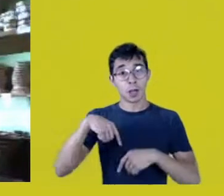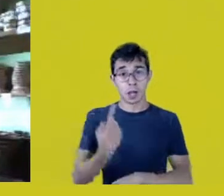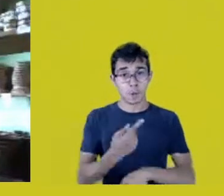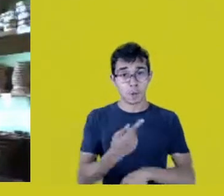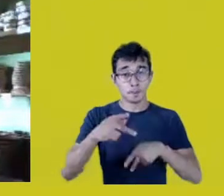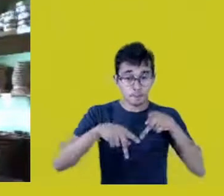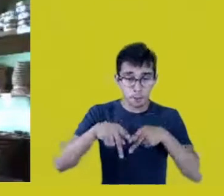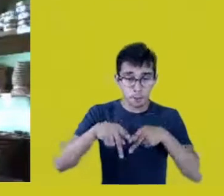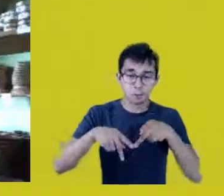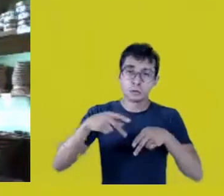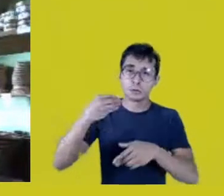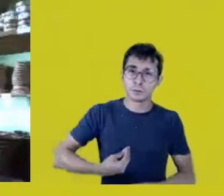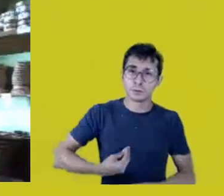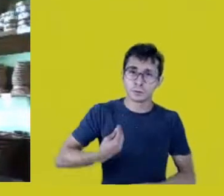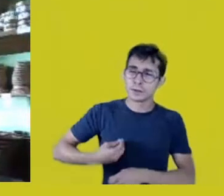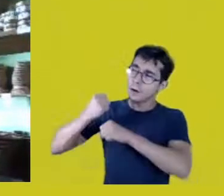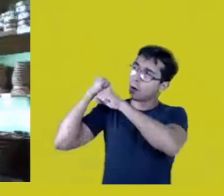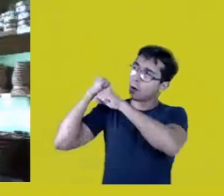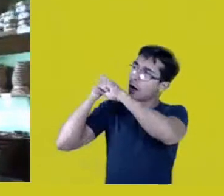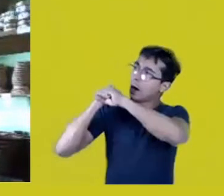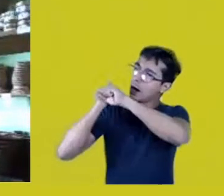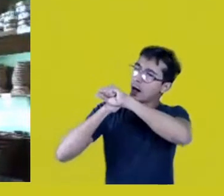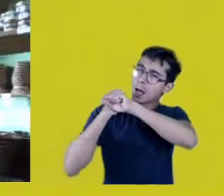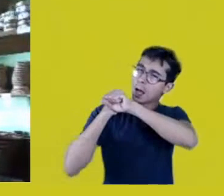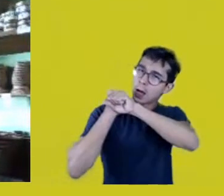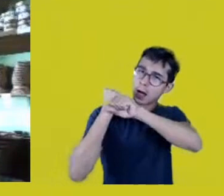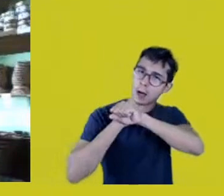and resist and continue resisting.